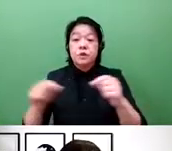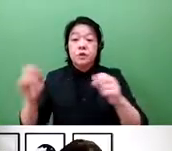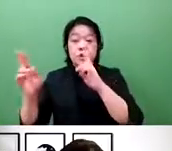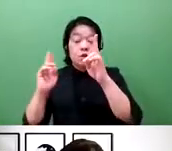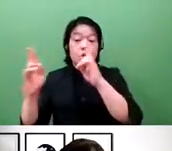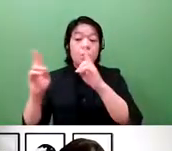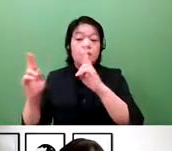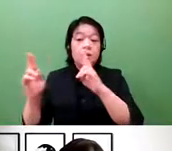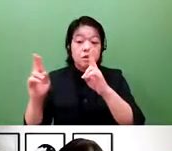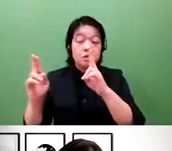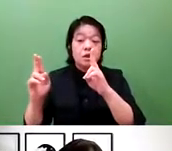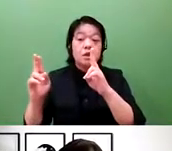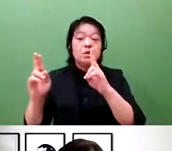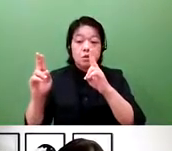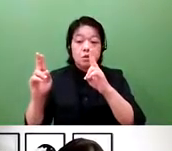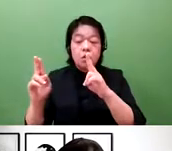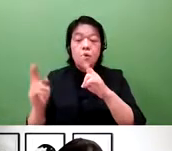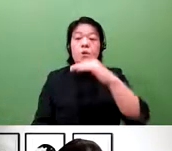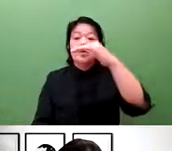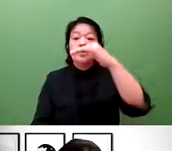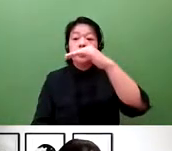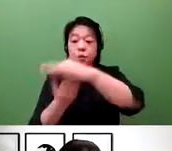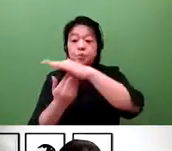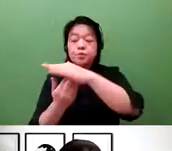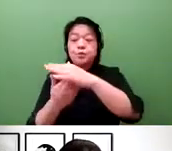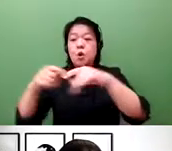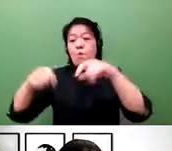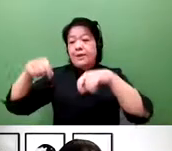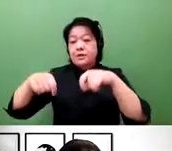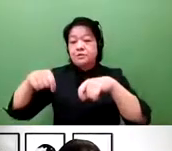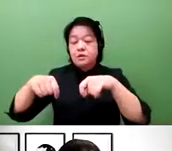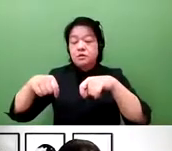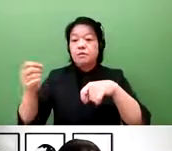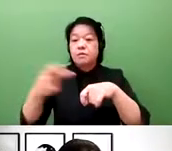And therefore, Japanese companies, the top management,